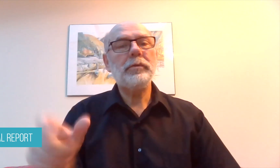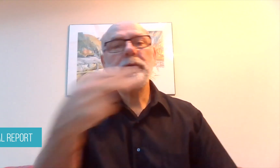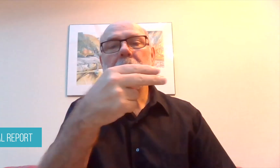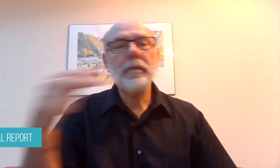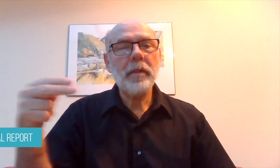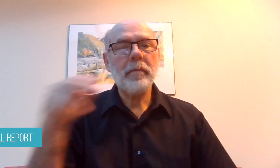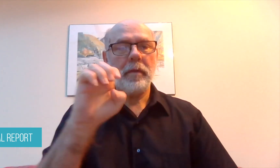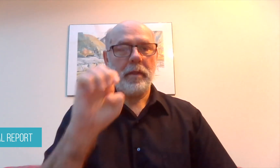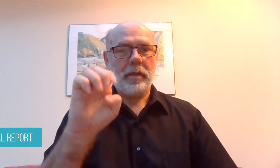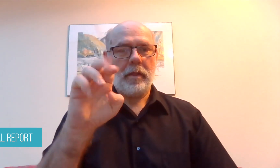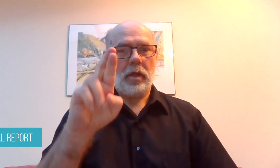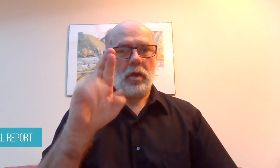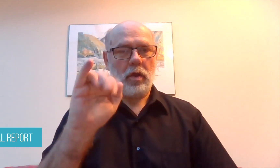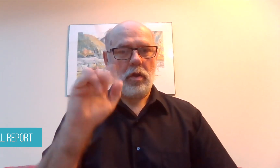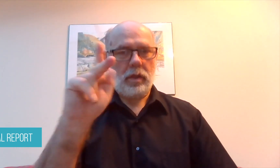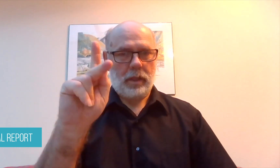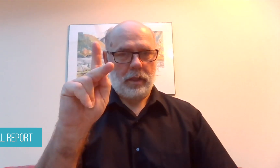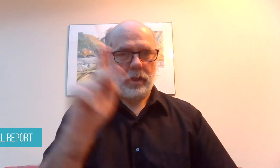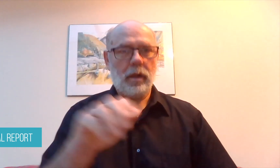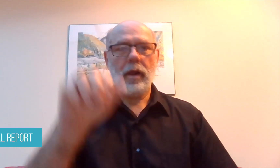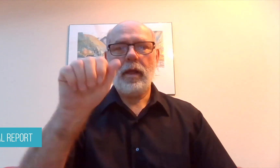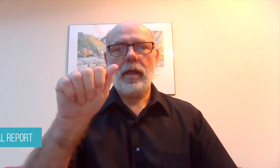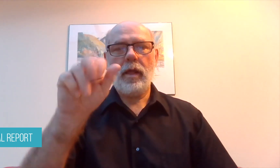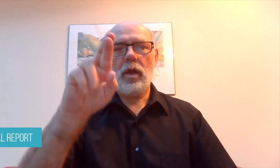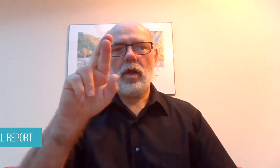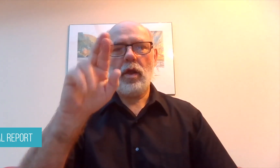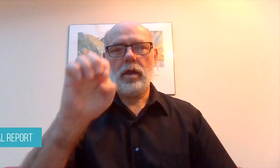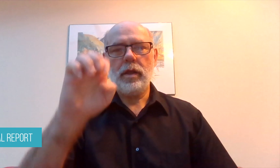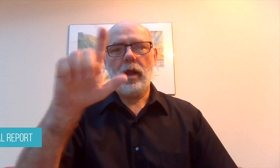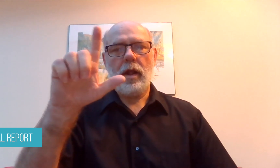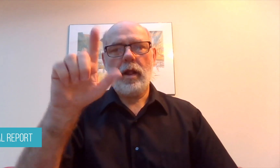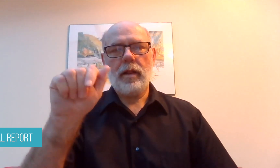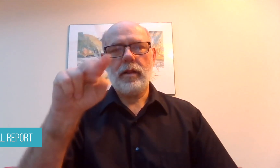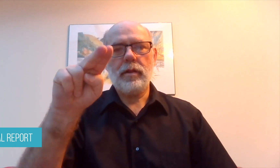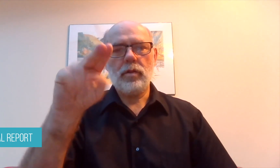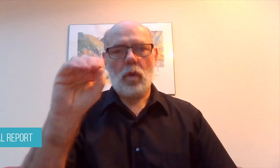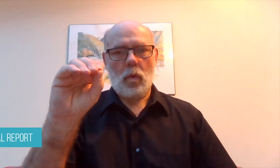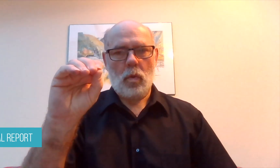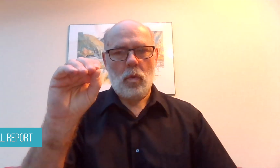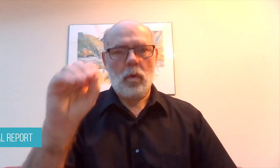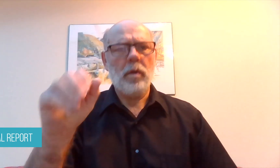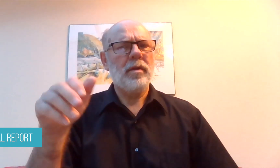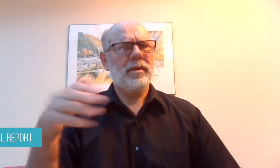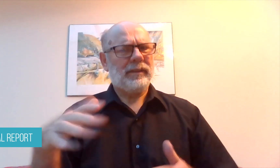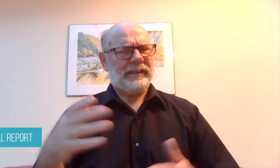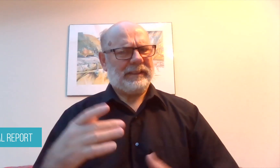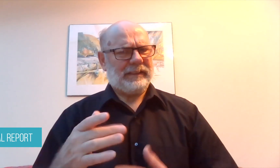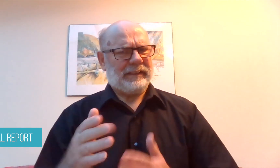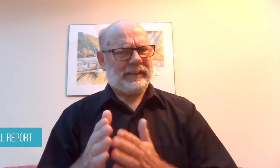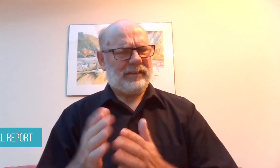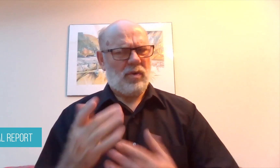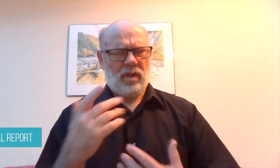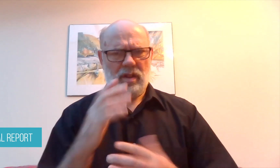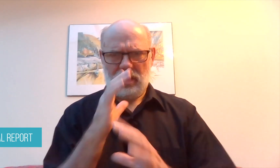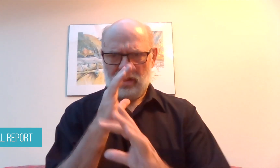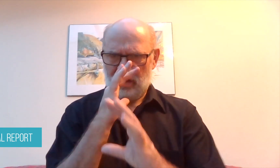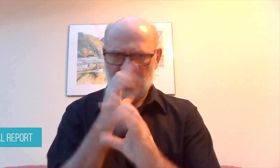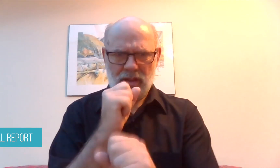Erik Arellano, invented many interesting signs.